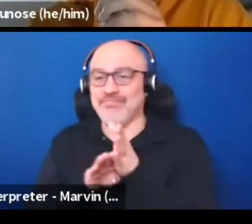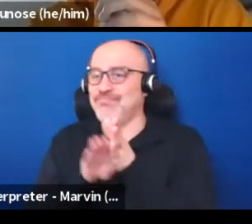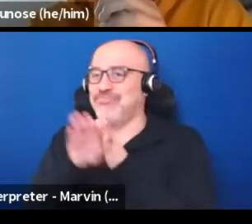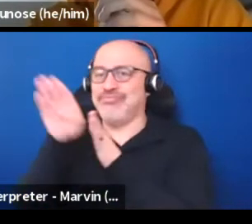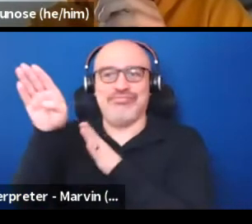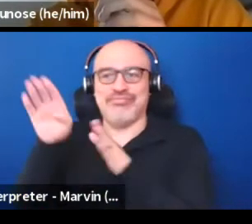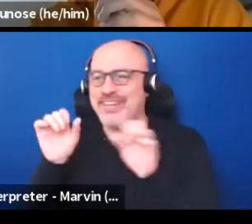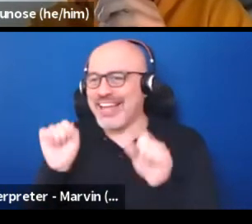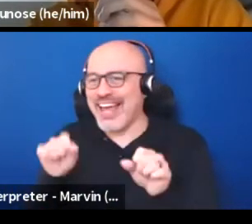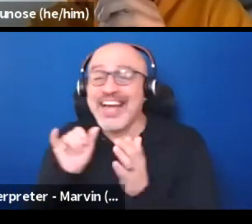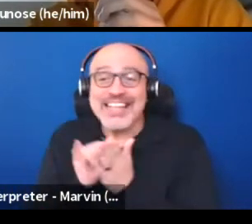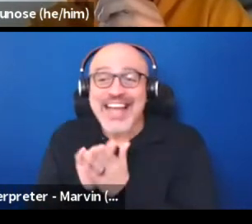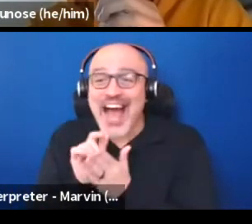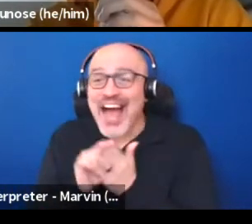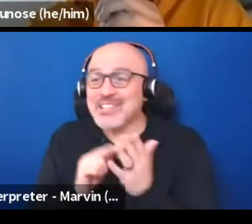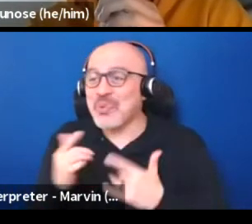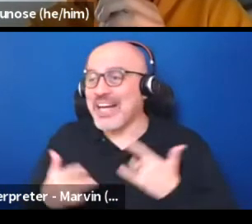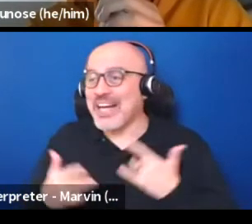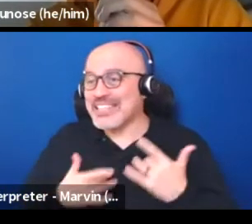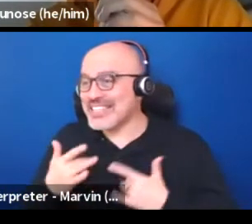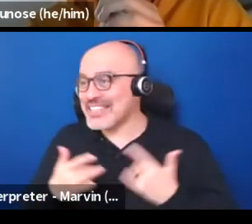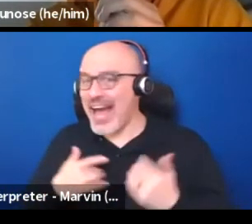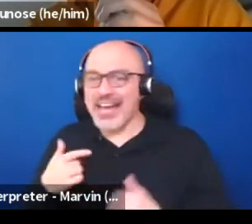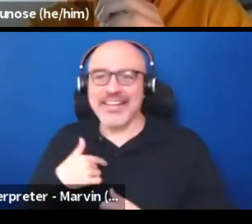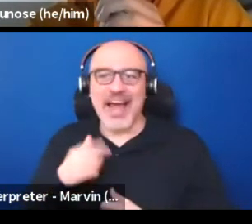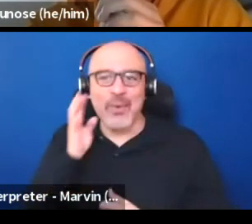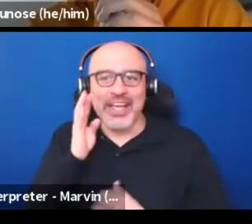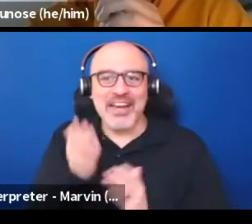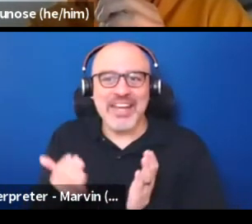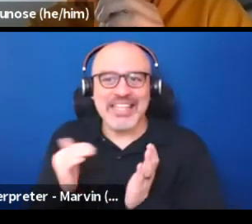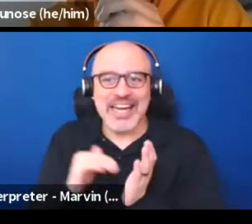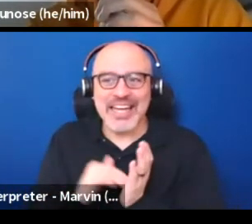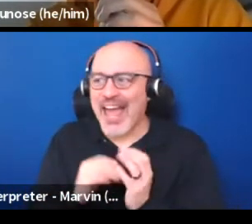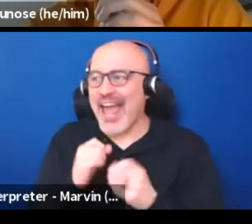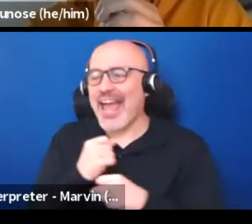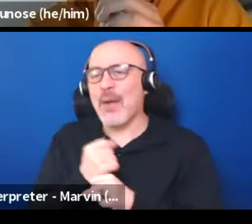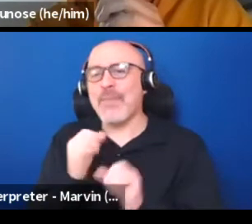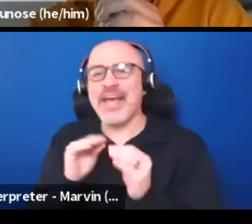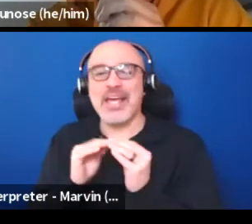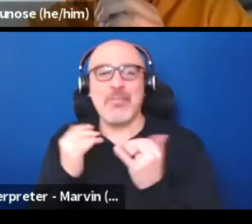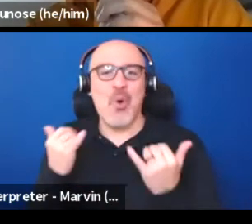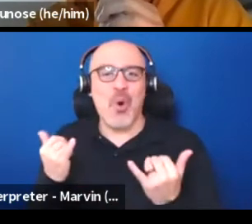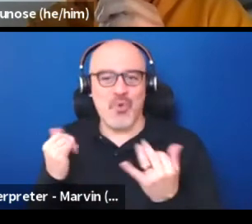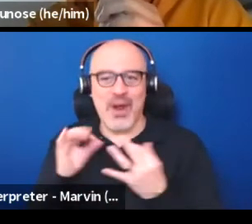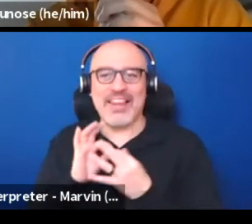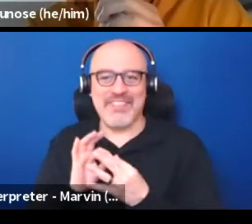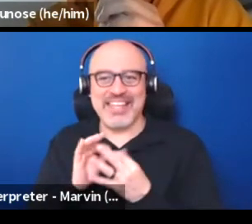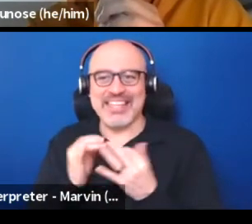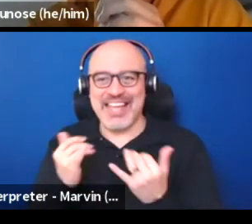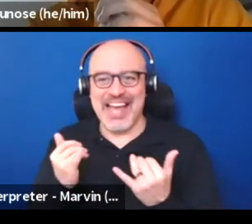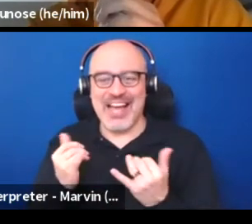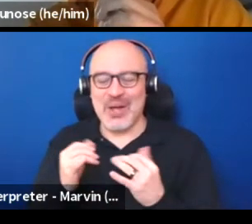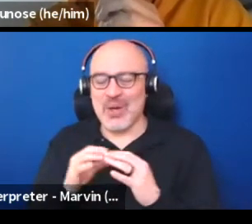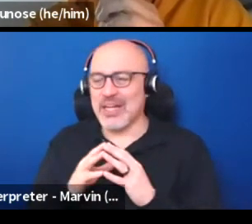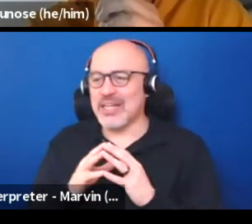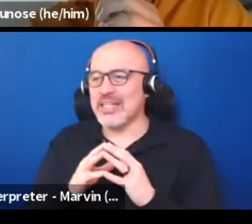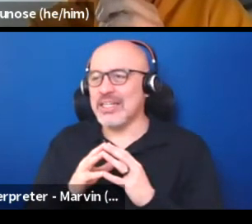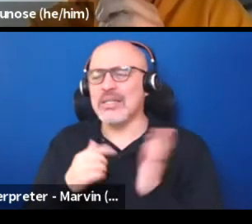That's what's so exciting, is that we can still reinvent it and make it more relevant. Some of the things I wrote down about that question